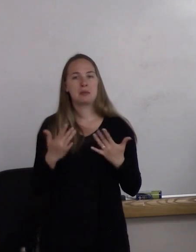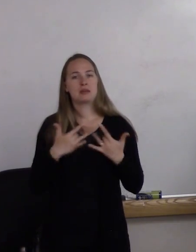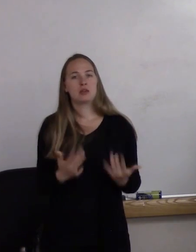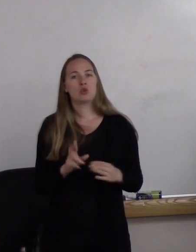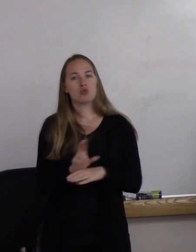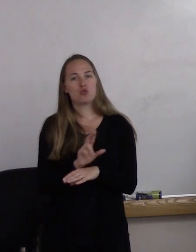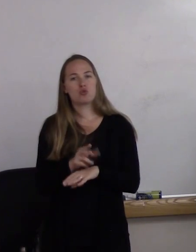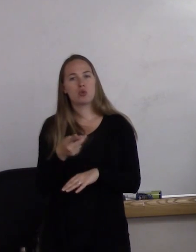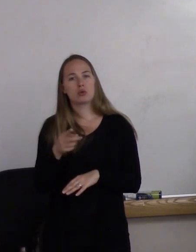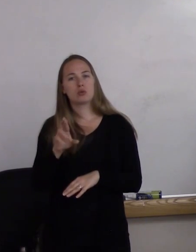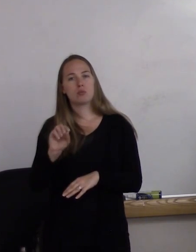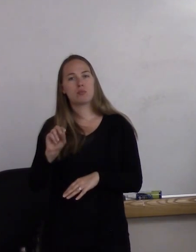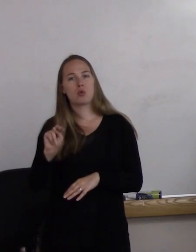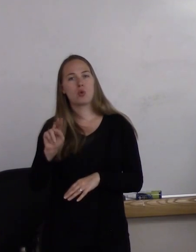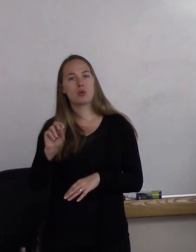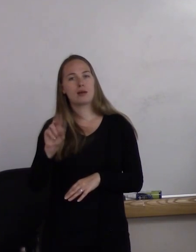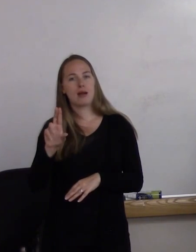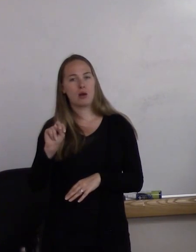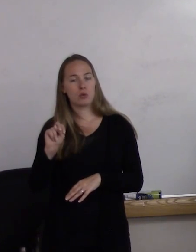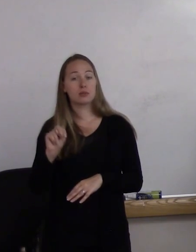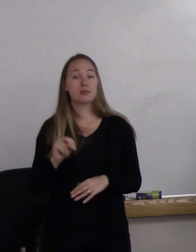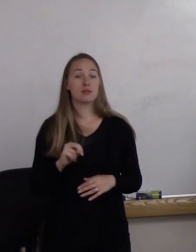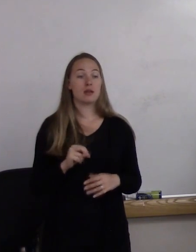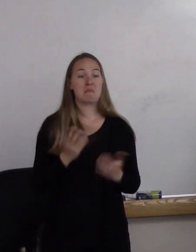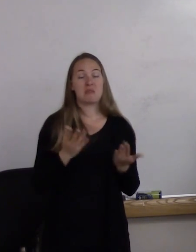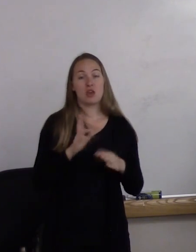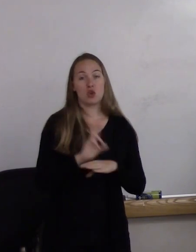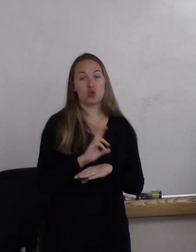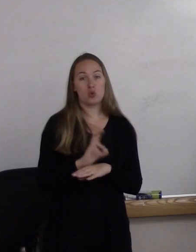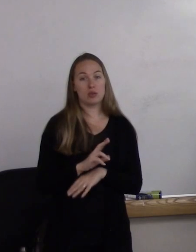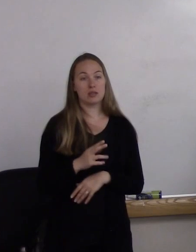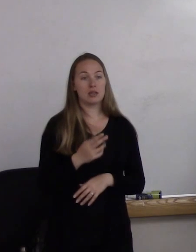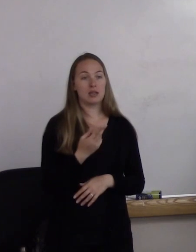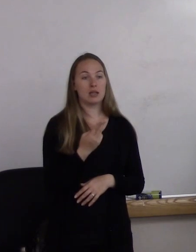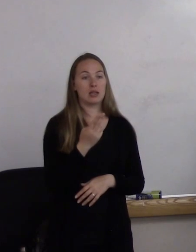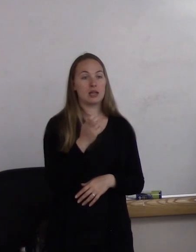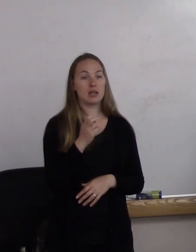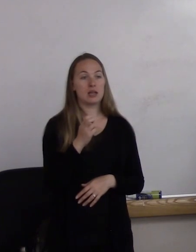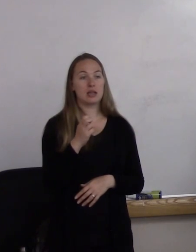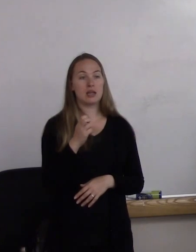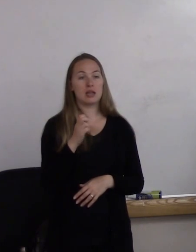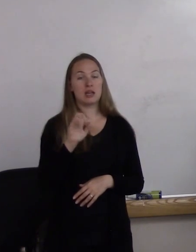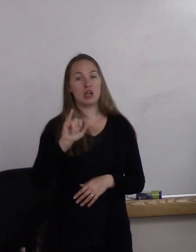has identified. Instead of "him" or "her," they may use "hir," H-I-R,